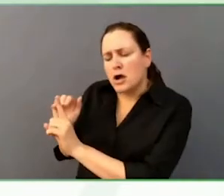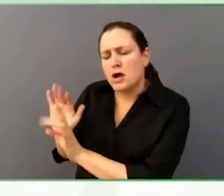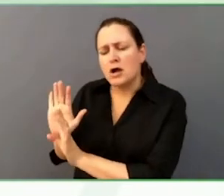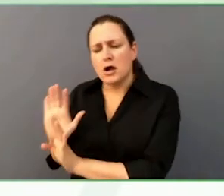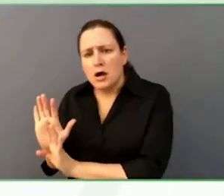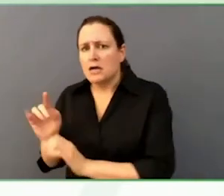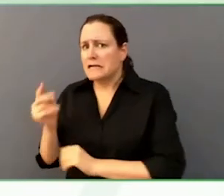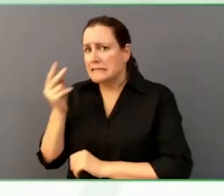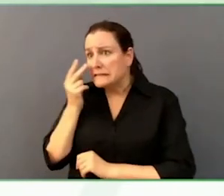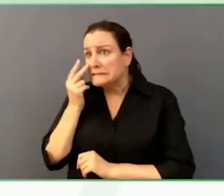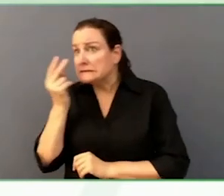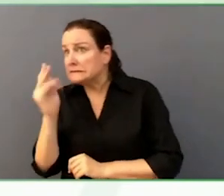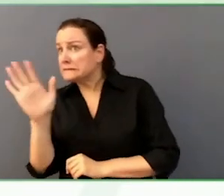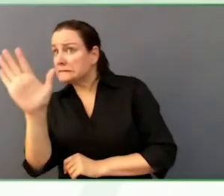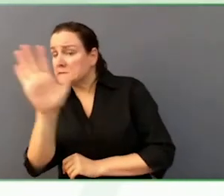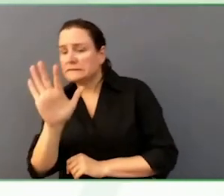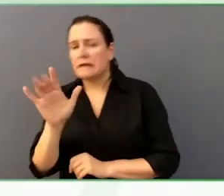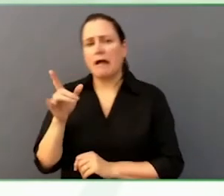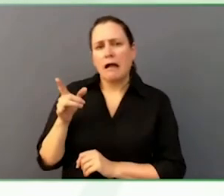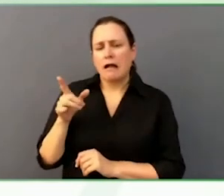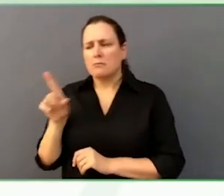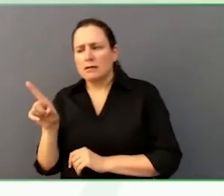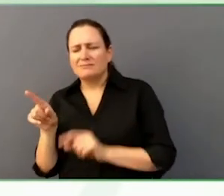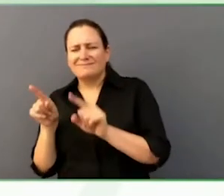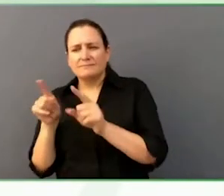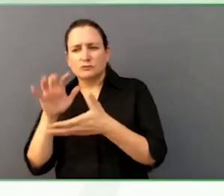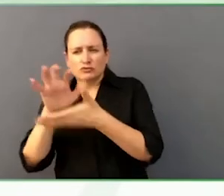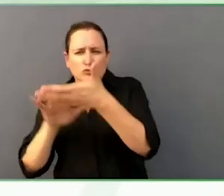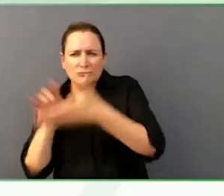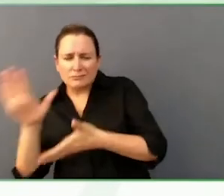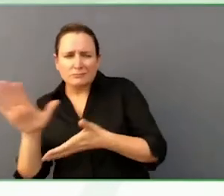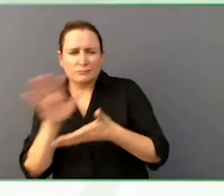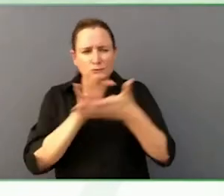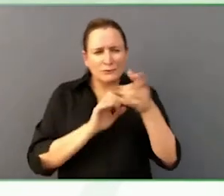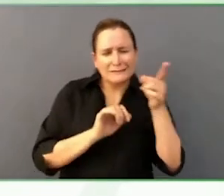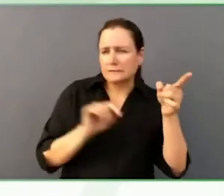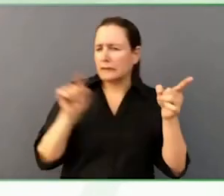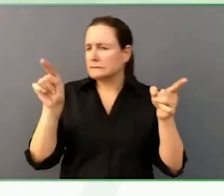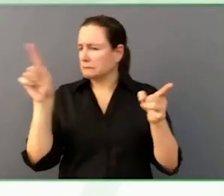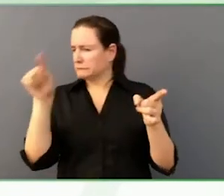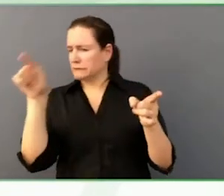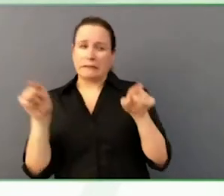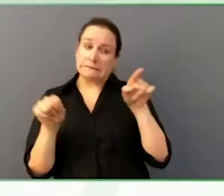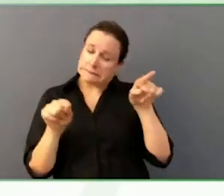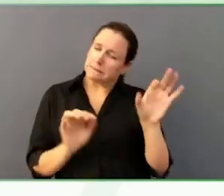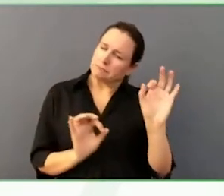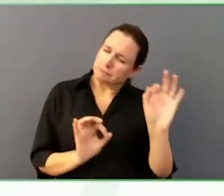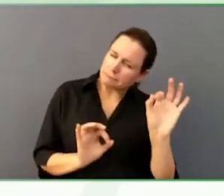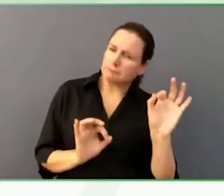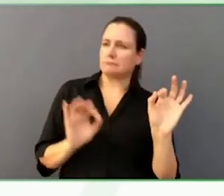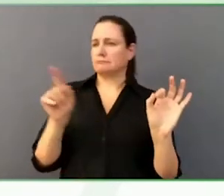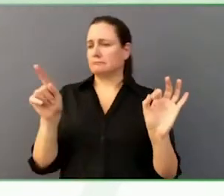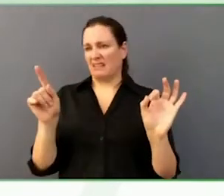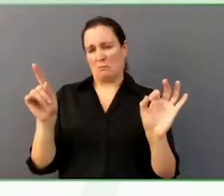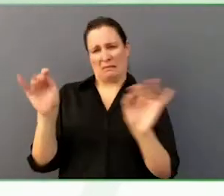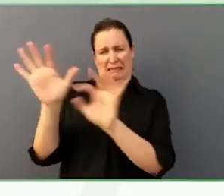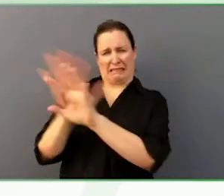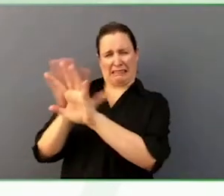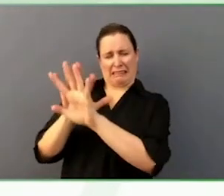anyway, I think, importantly, he has developed a skill, as an adult